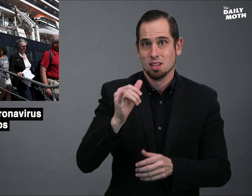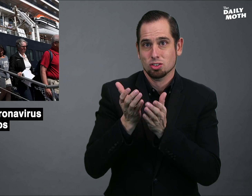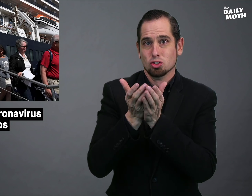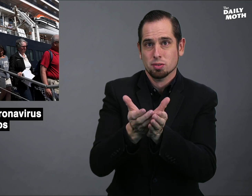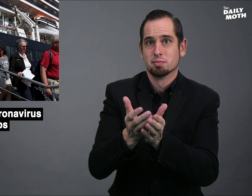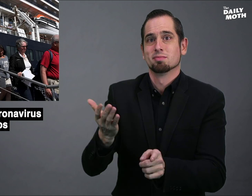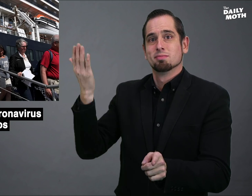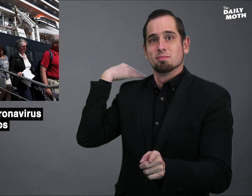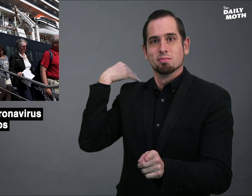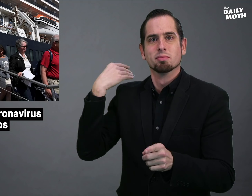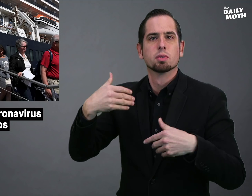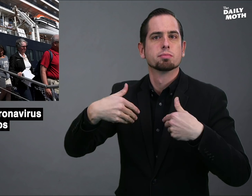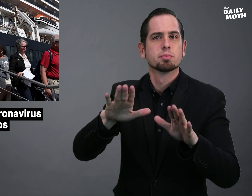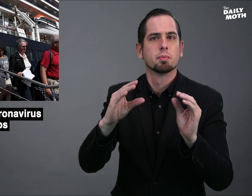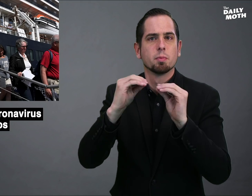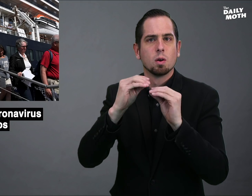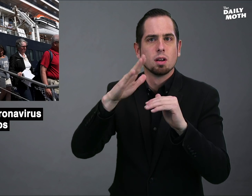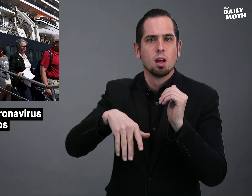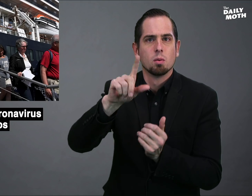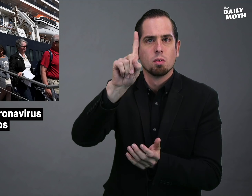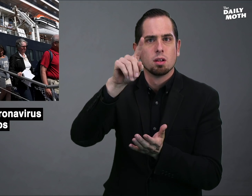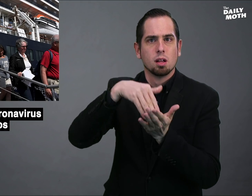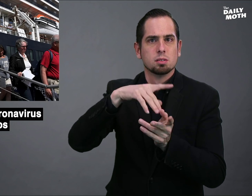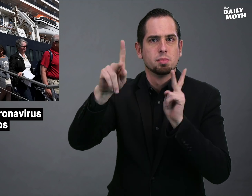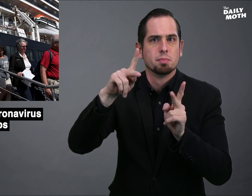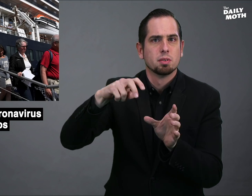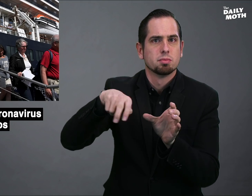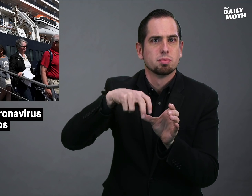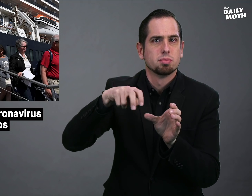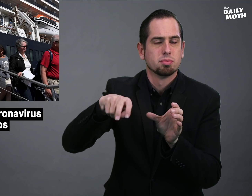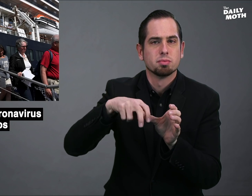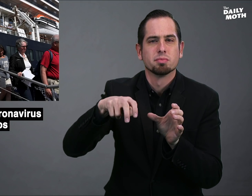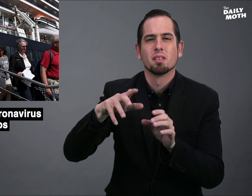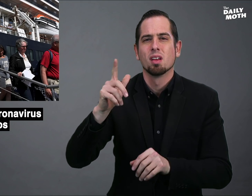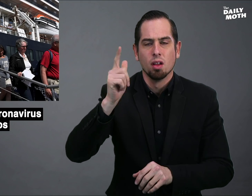The ship allowed more than 1,000 people to get off